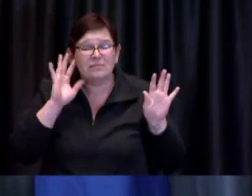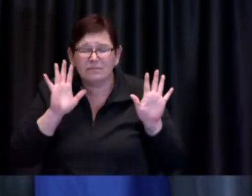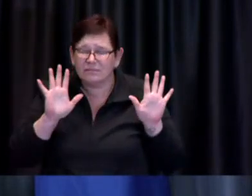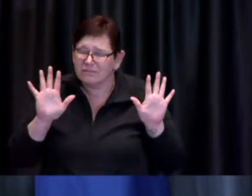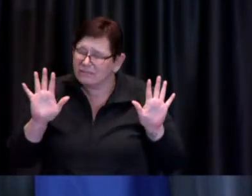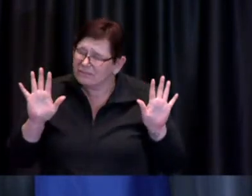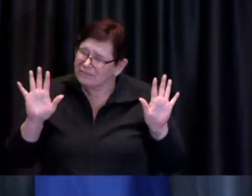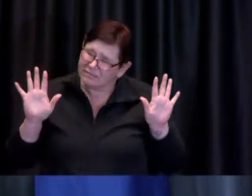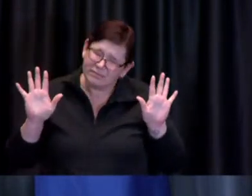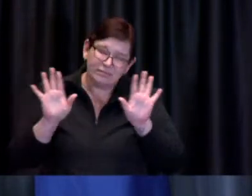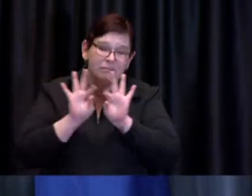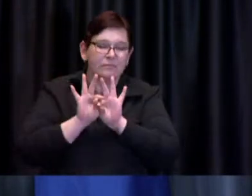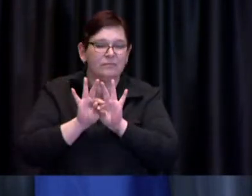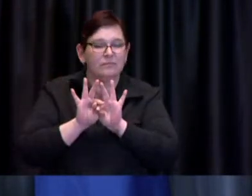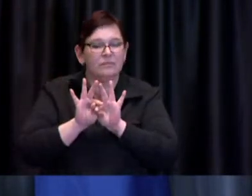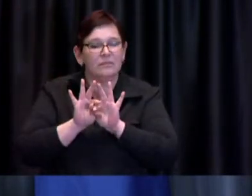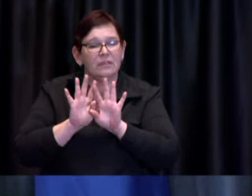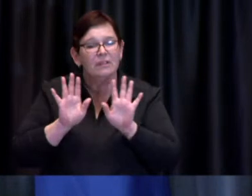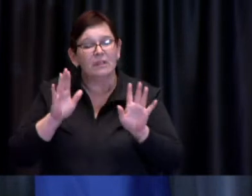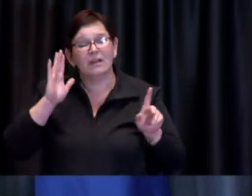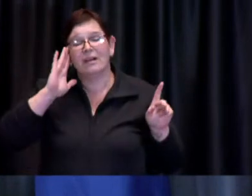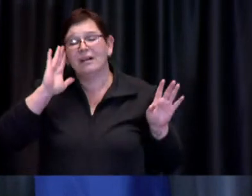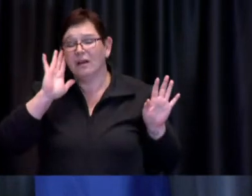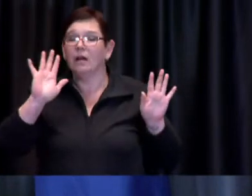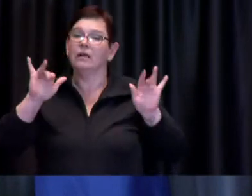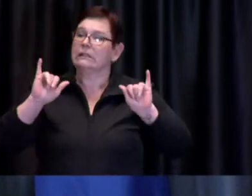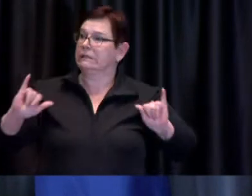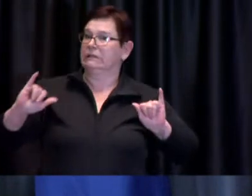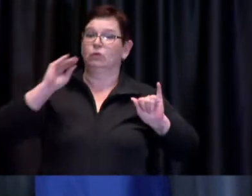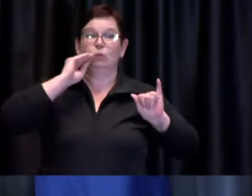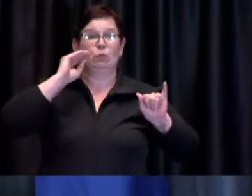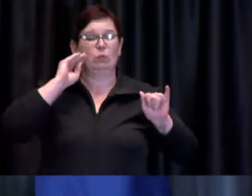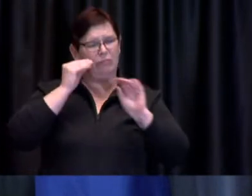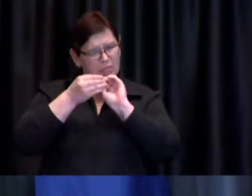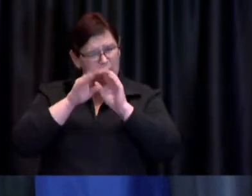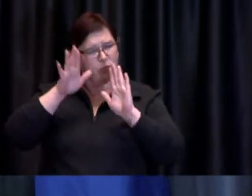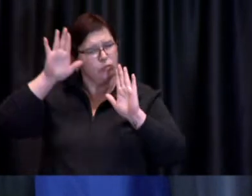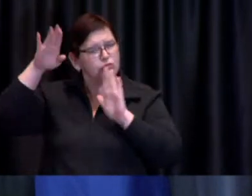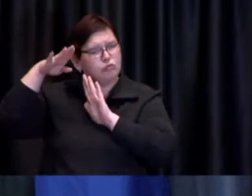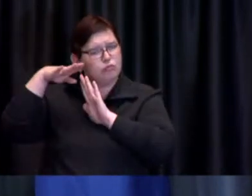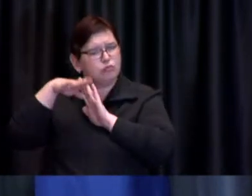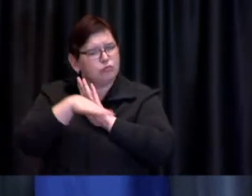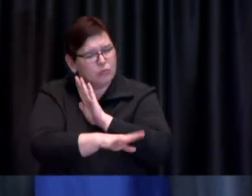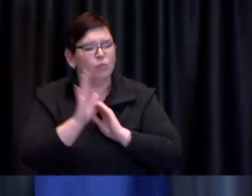that actually does make a difference in terms of transmission even when it comes to these more